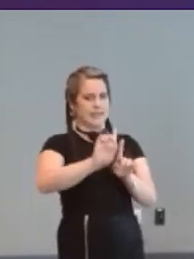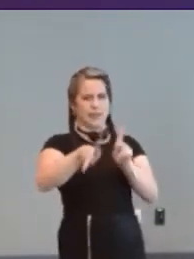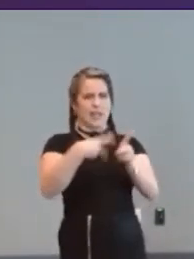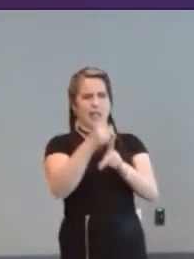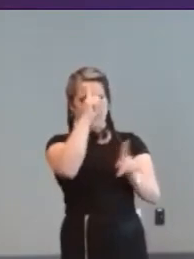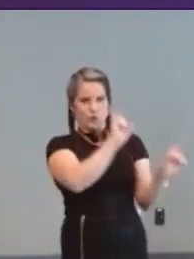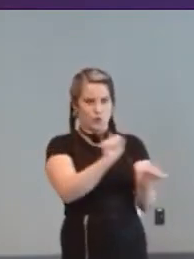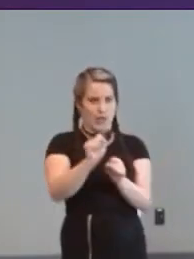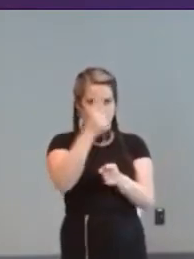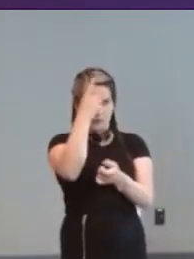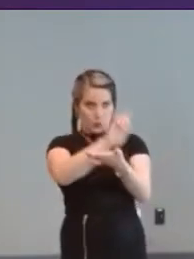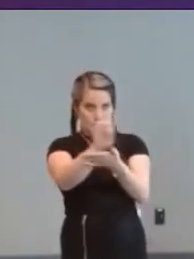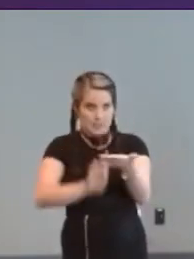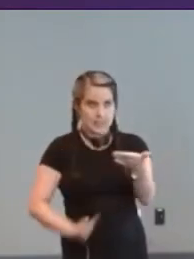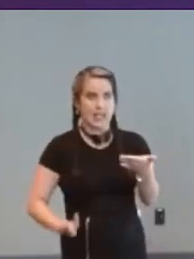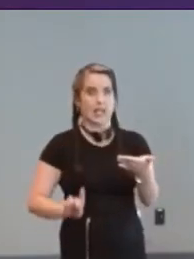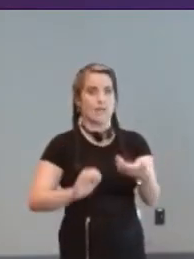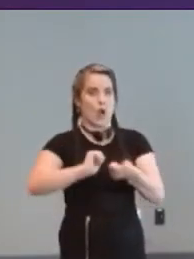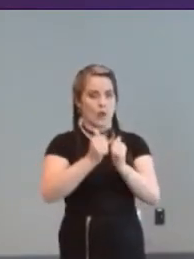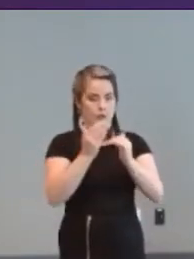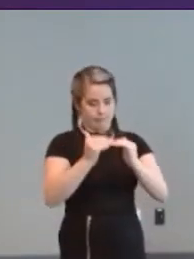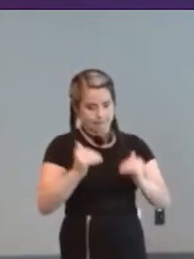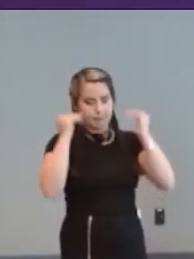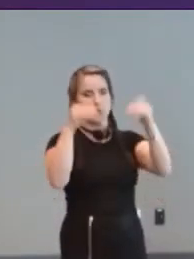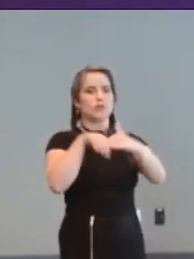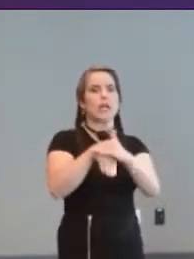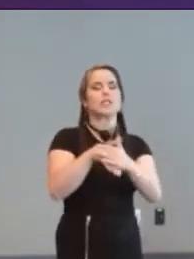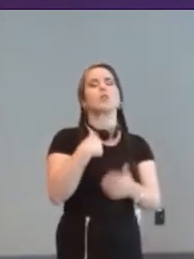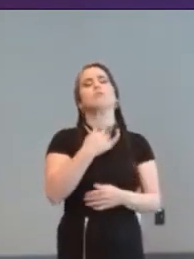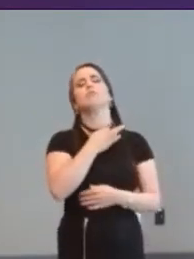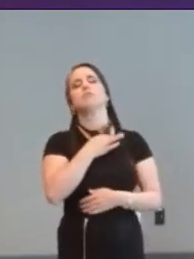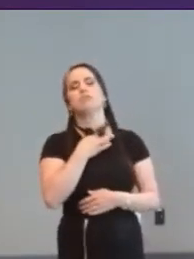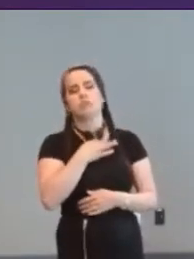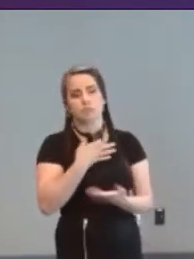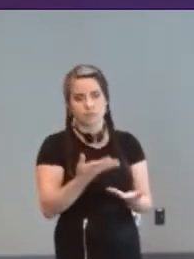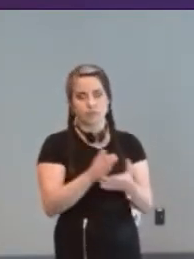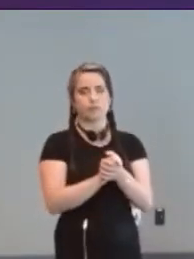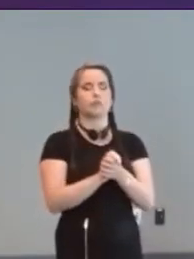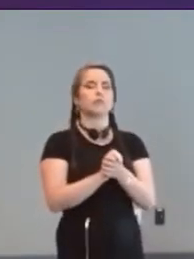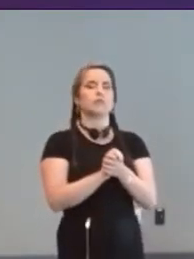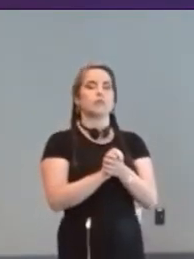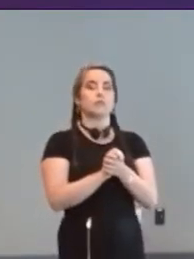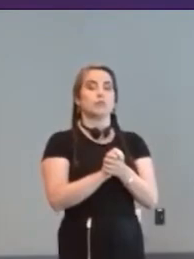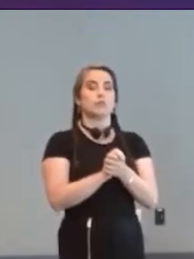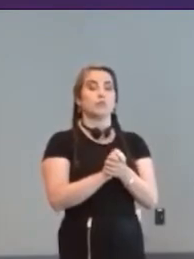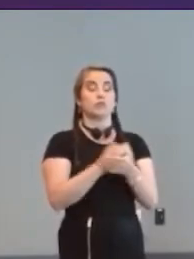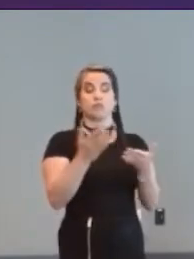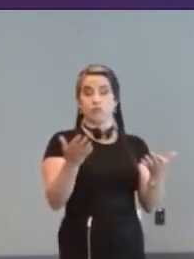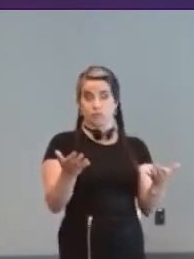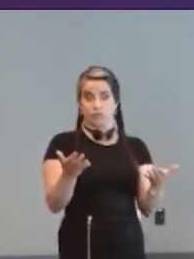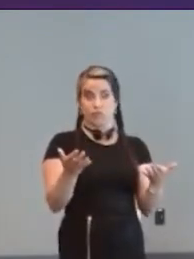you showed for making game accessible and I was wondering if there is any uh reception from the